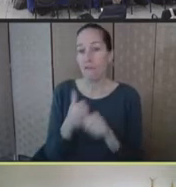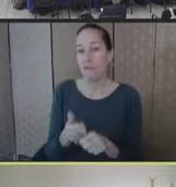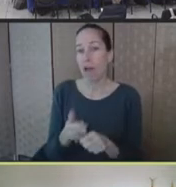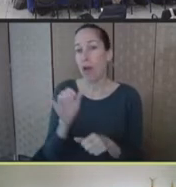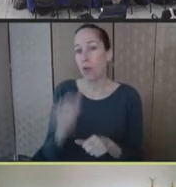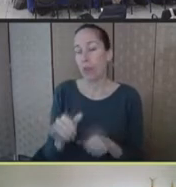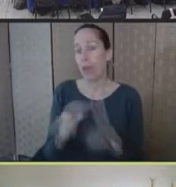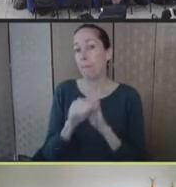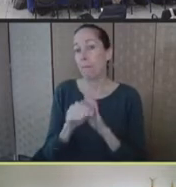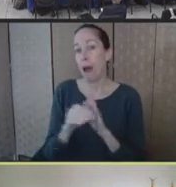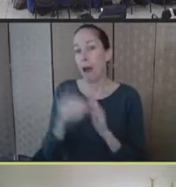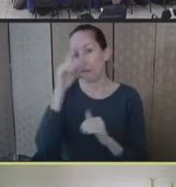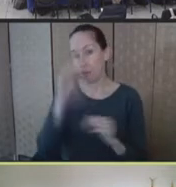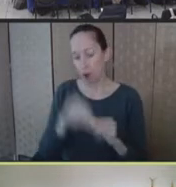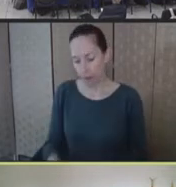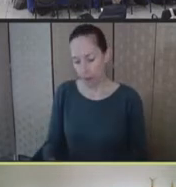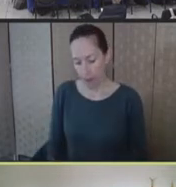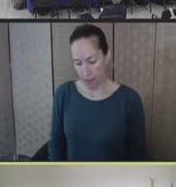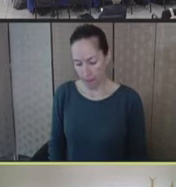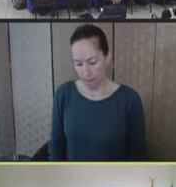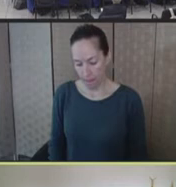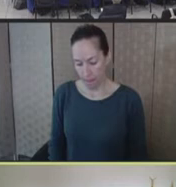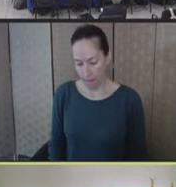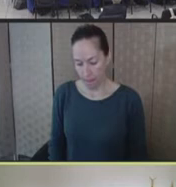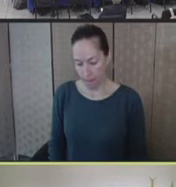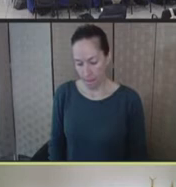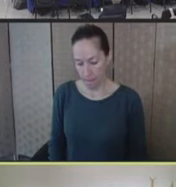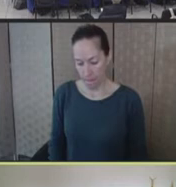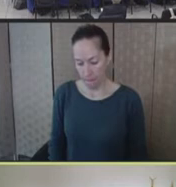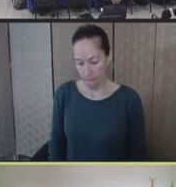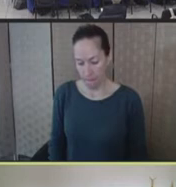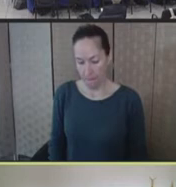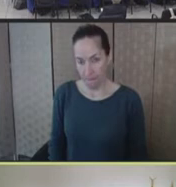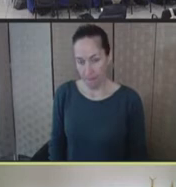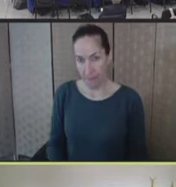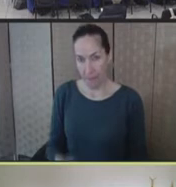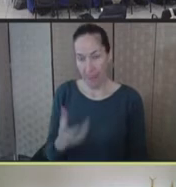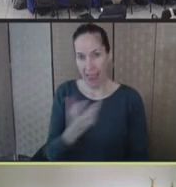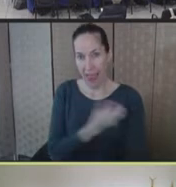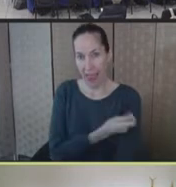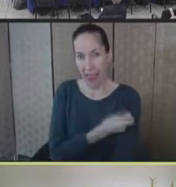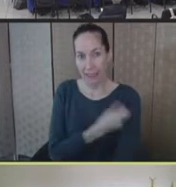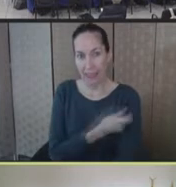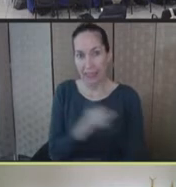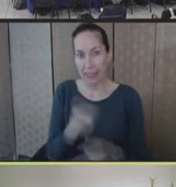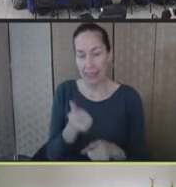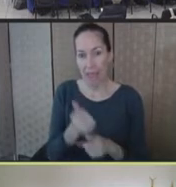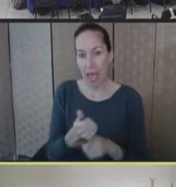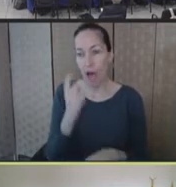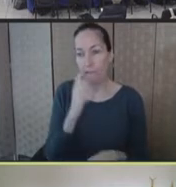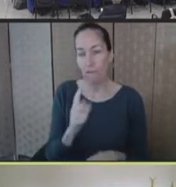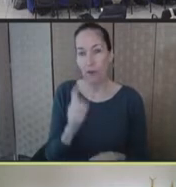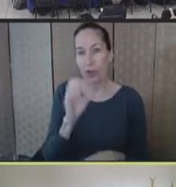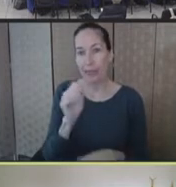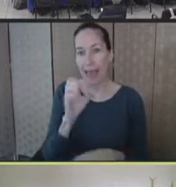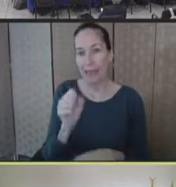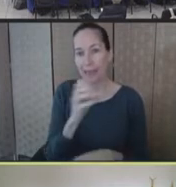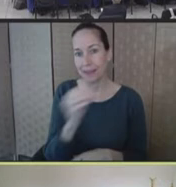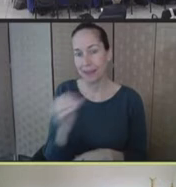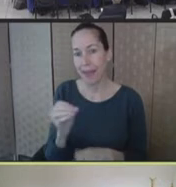which was proportional to cases and at risk population. Essentially,